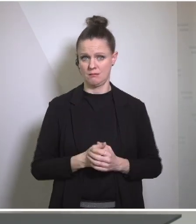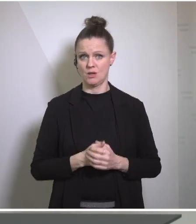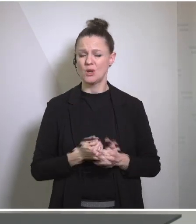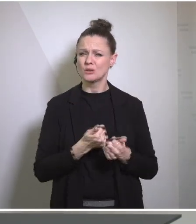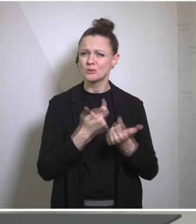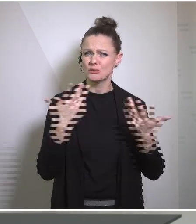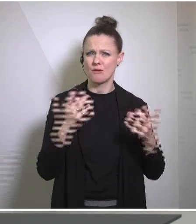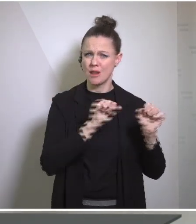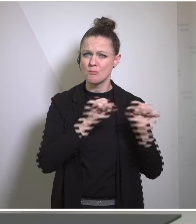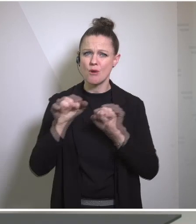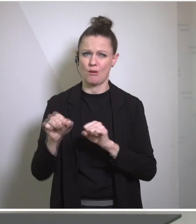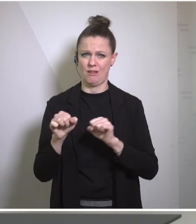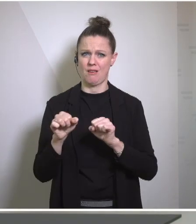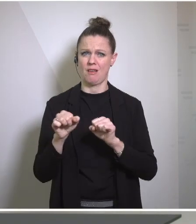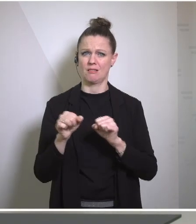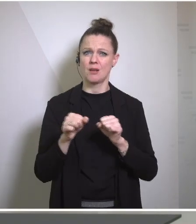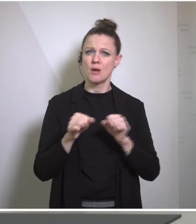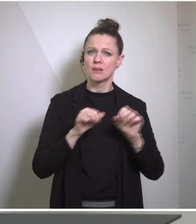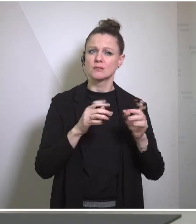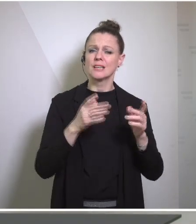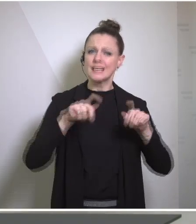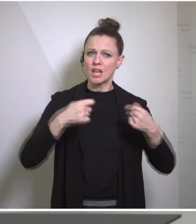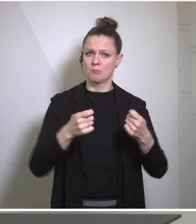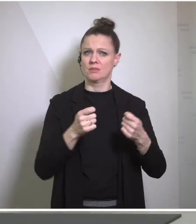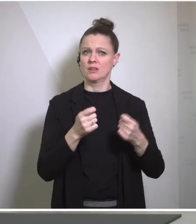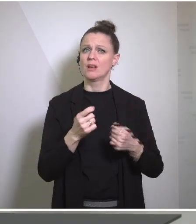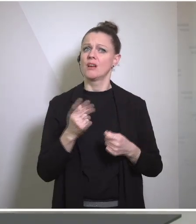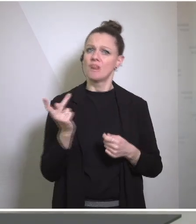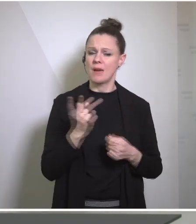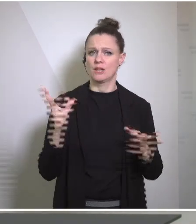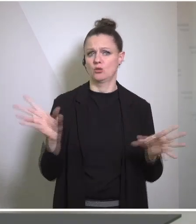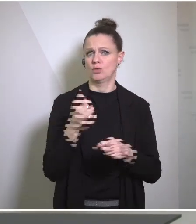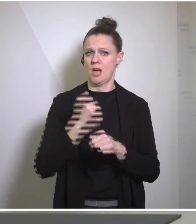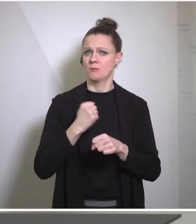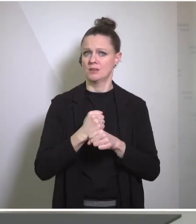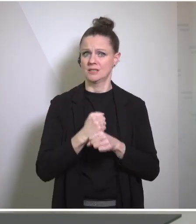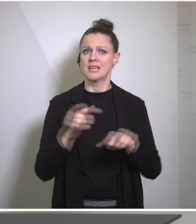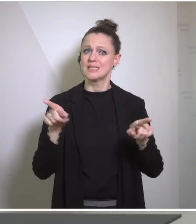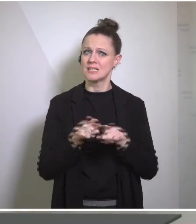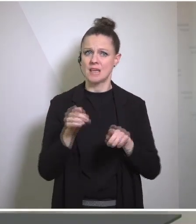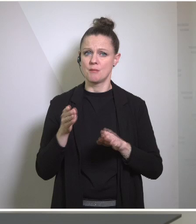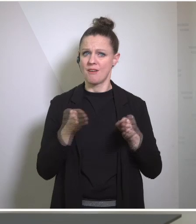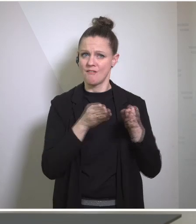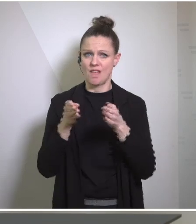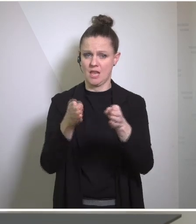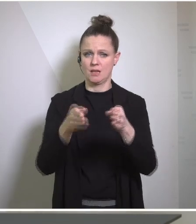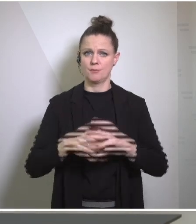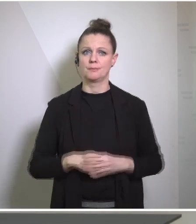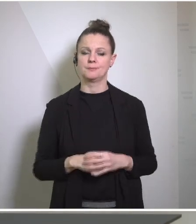our countries are working together to try to continuously move in that direction. Here in